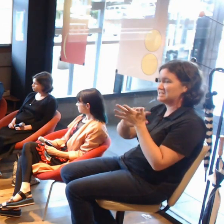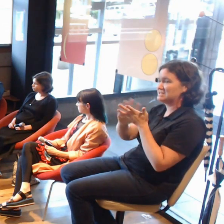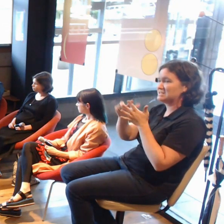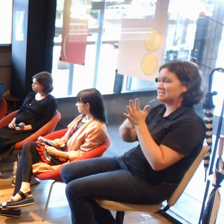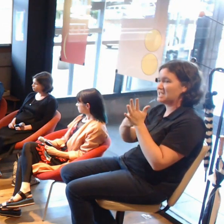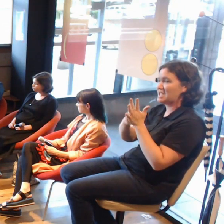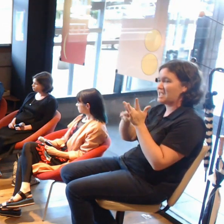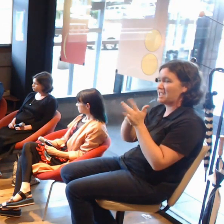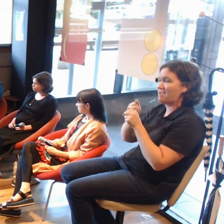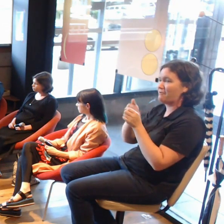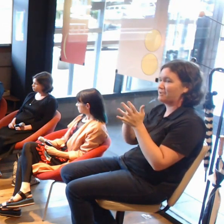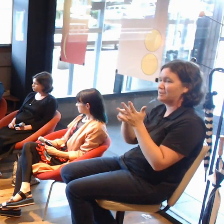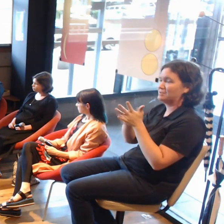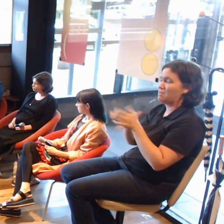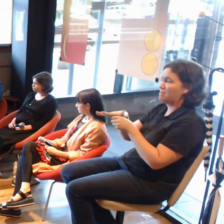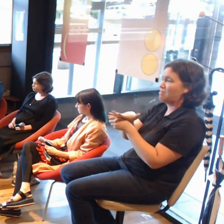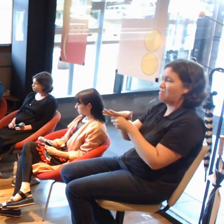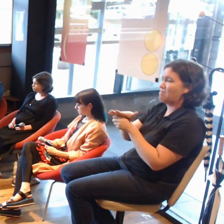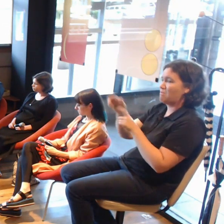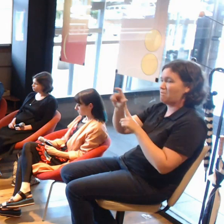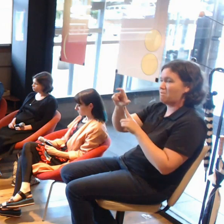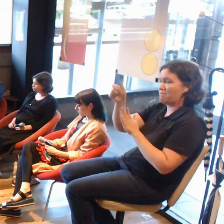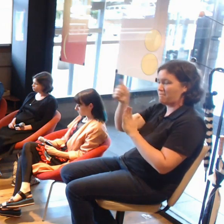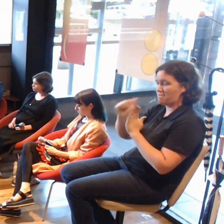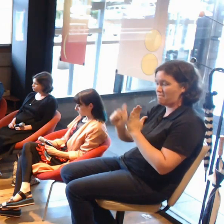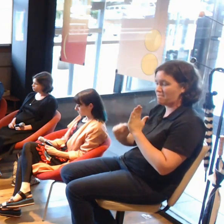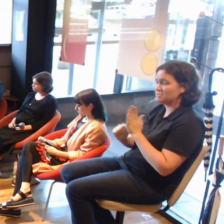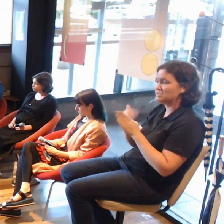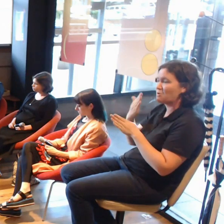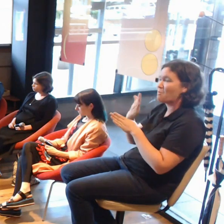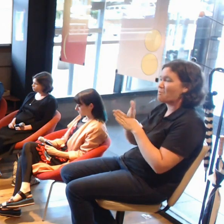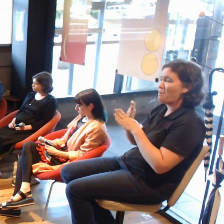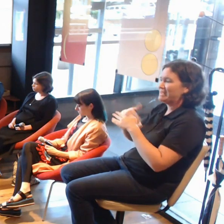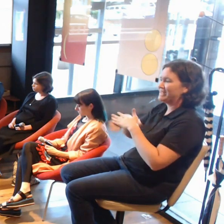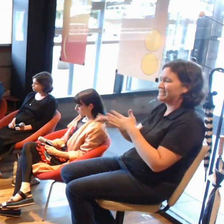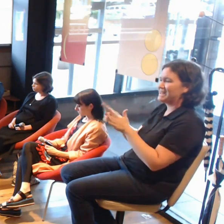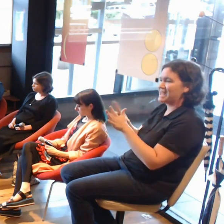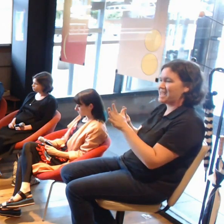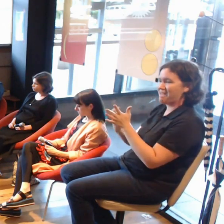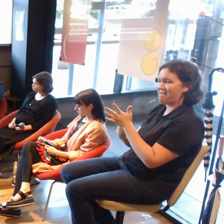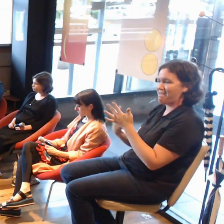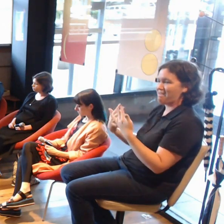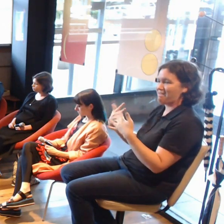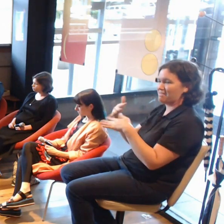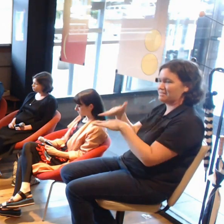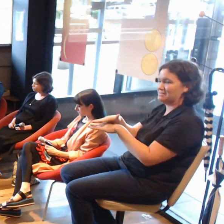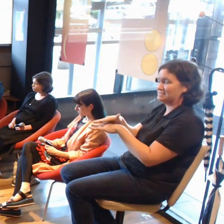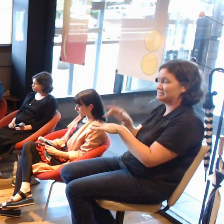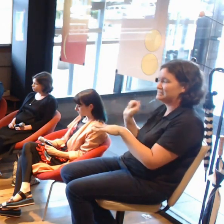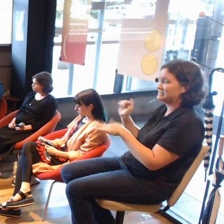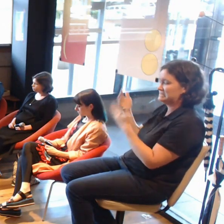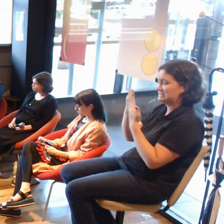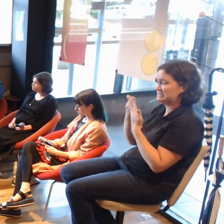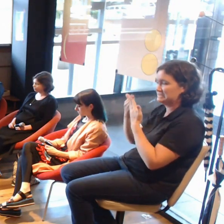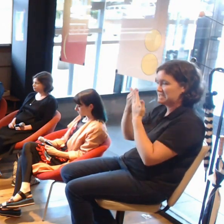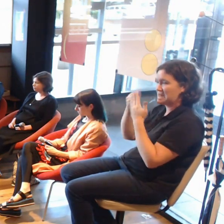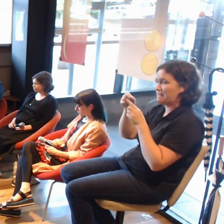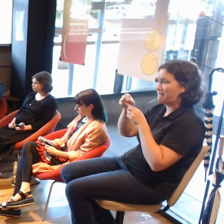who has been working more in the AR space itself. She is currently undergoing her PhD in neuroscience as well at the ANU.